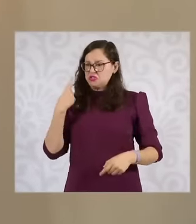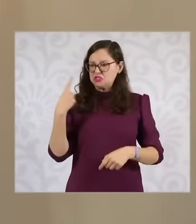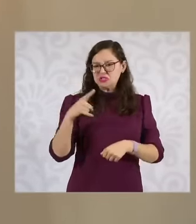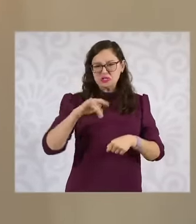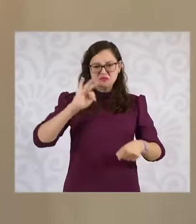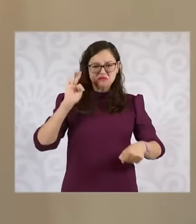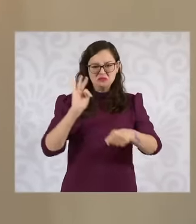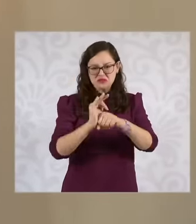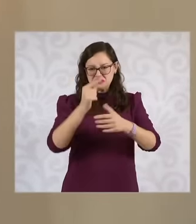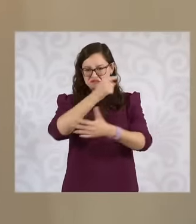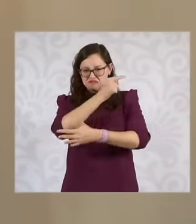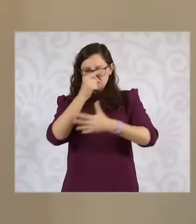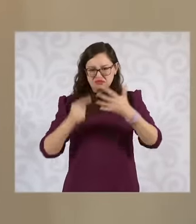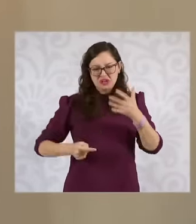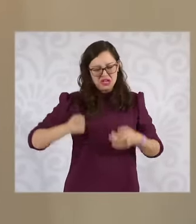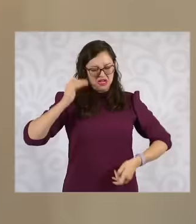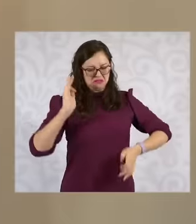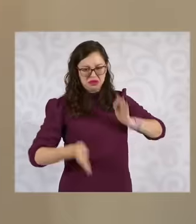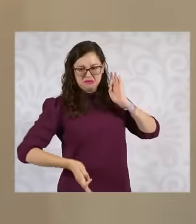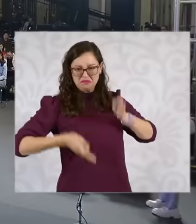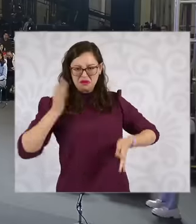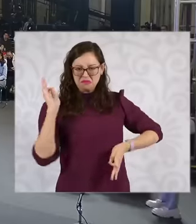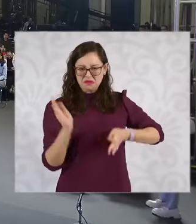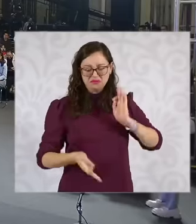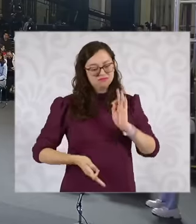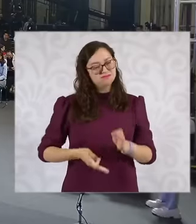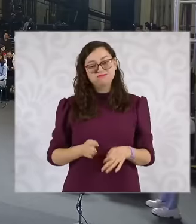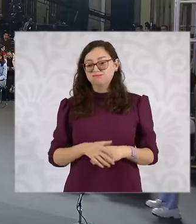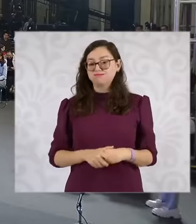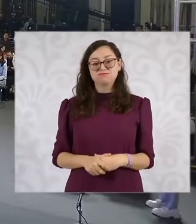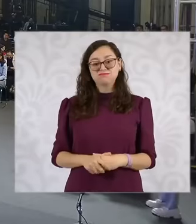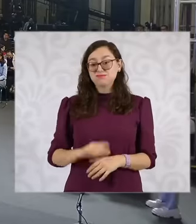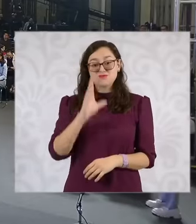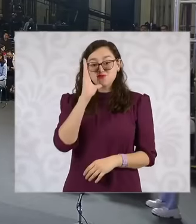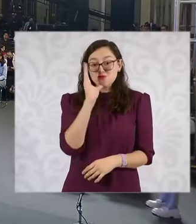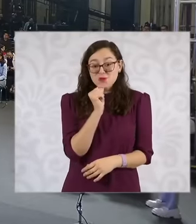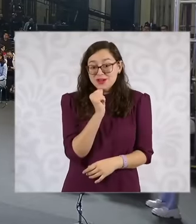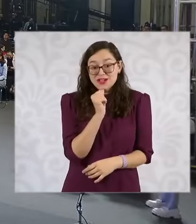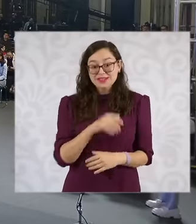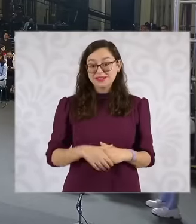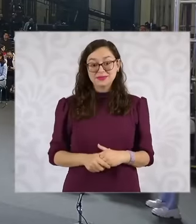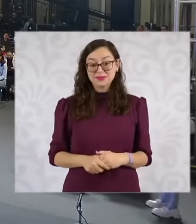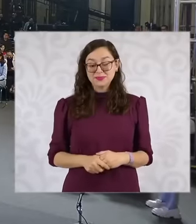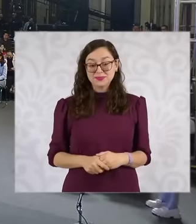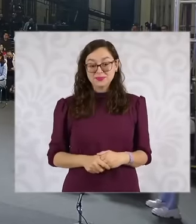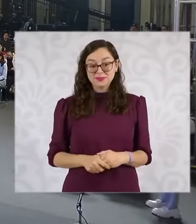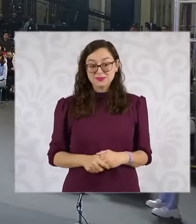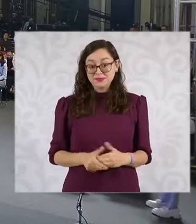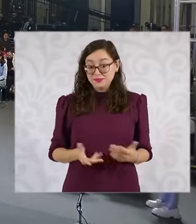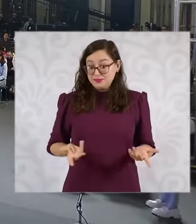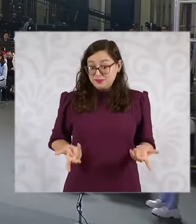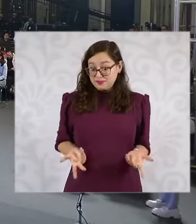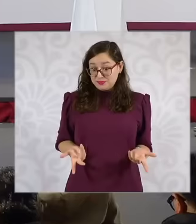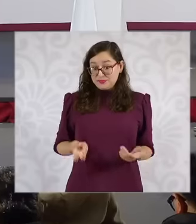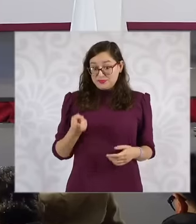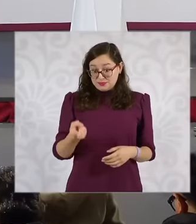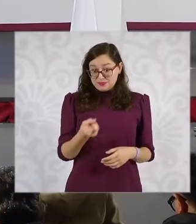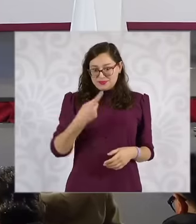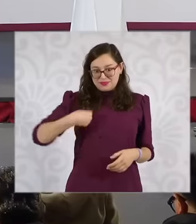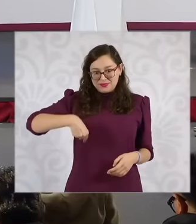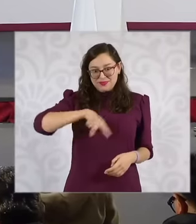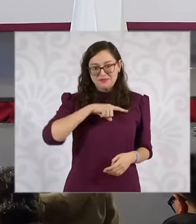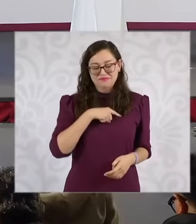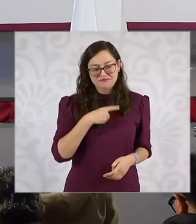files them. So we are acting in accordance with